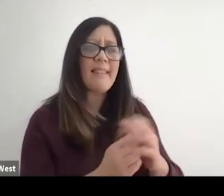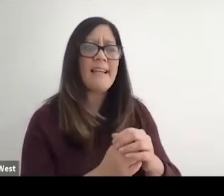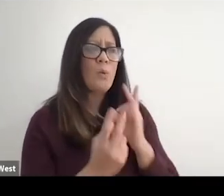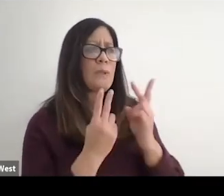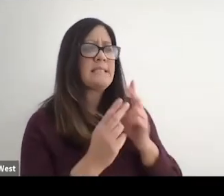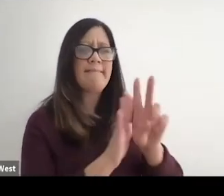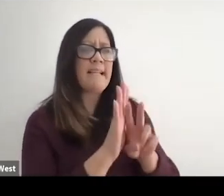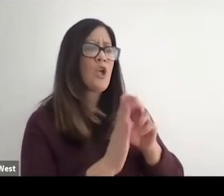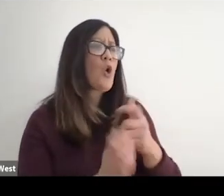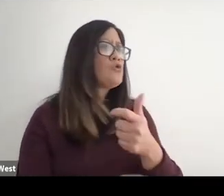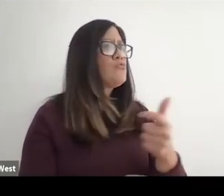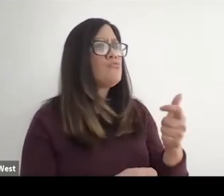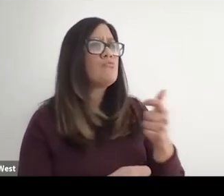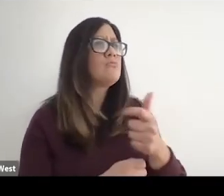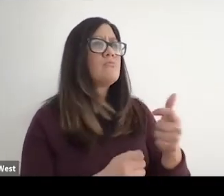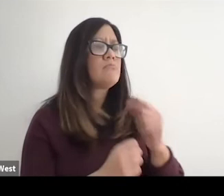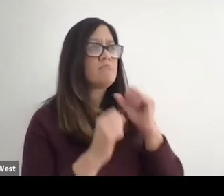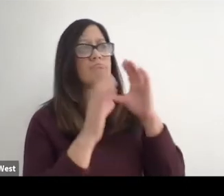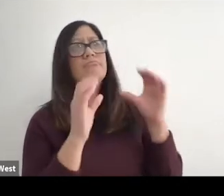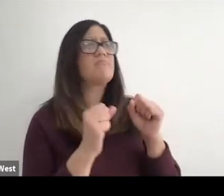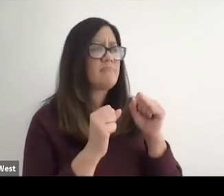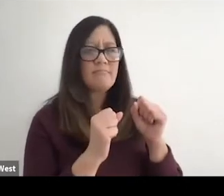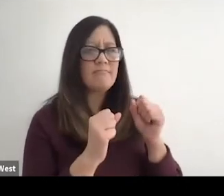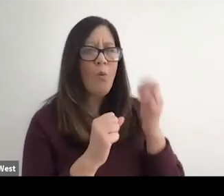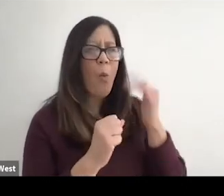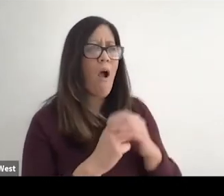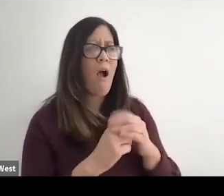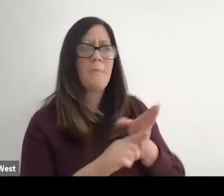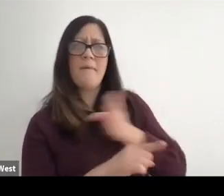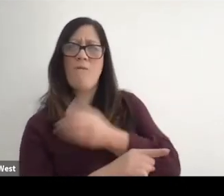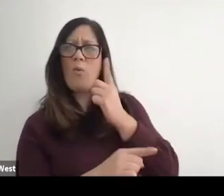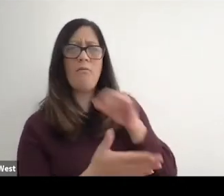will see videos of them and will say it'll blow our minds. Why? Because we didn't think that